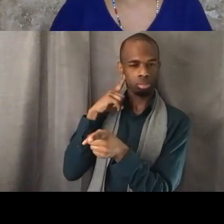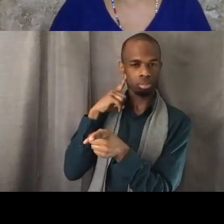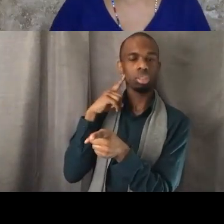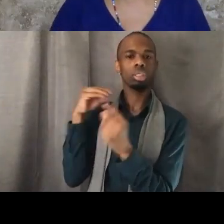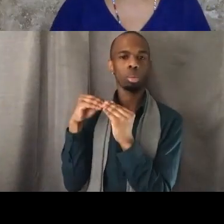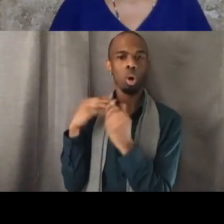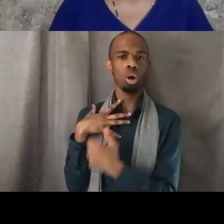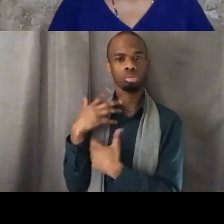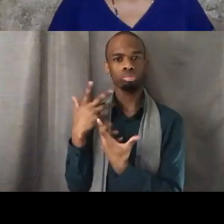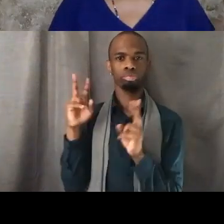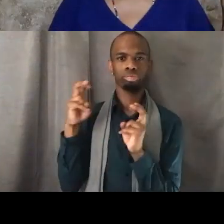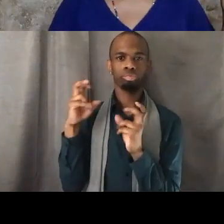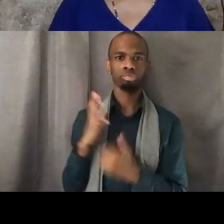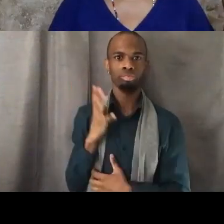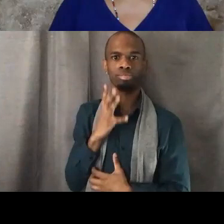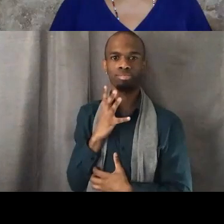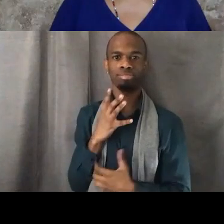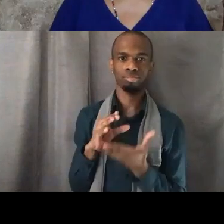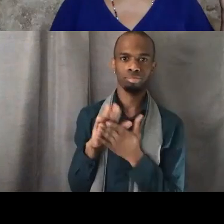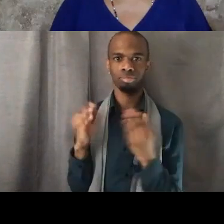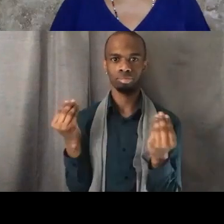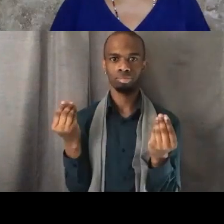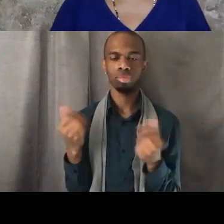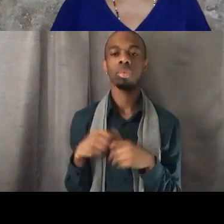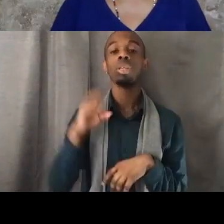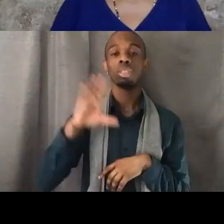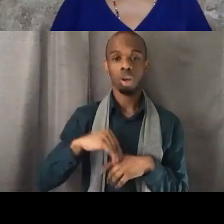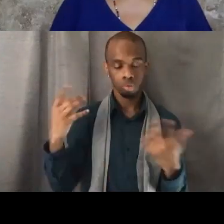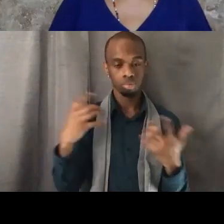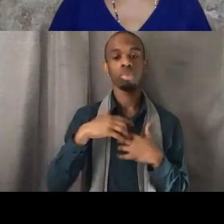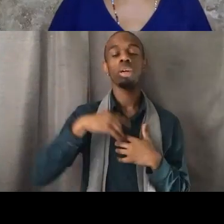knows that they completely allowed the burning down